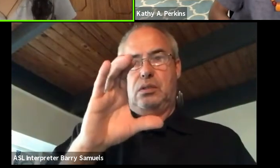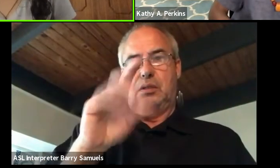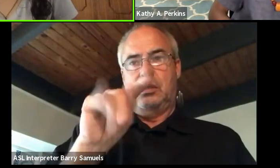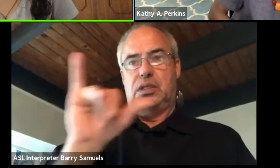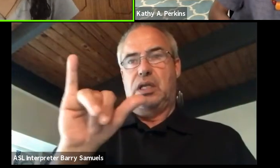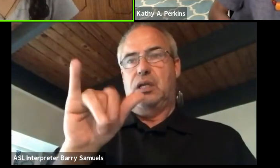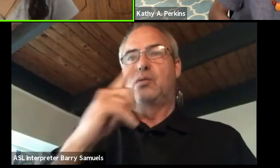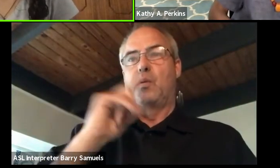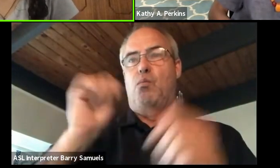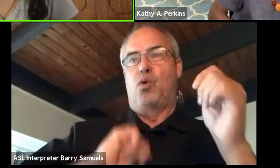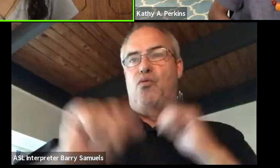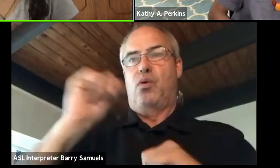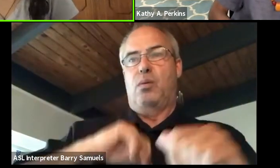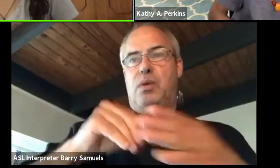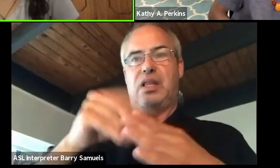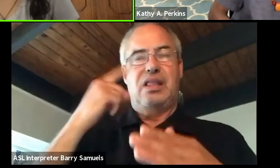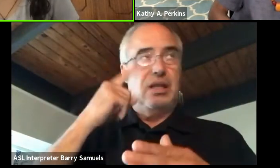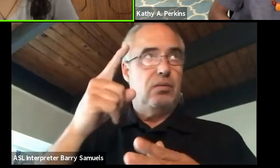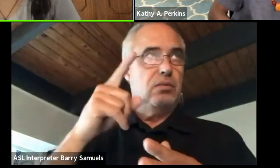in, I think it happened in Nairobi at the time.